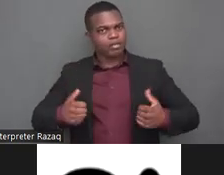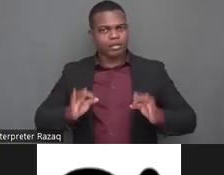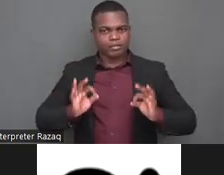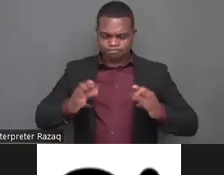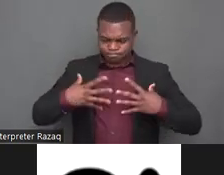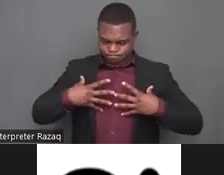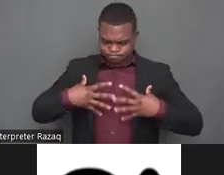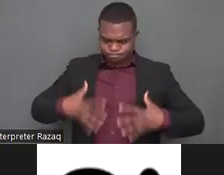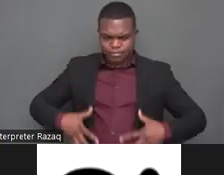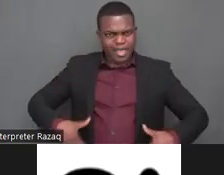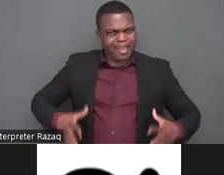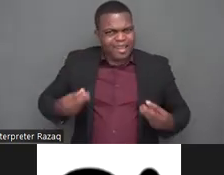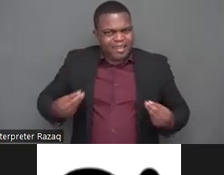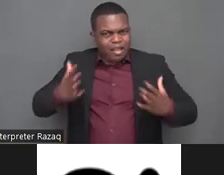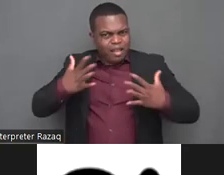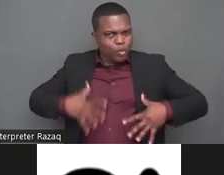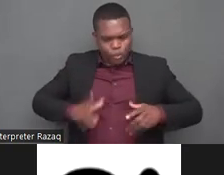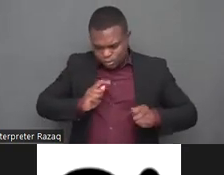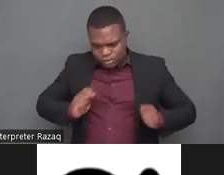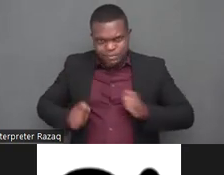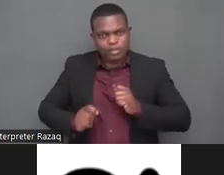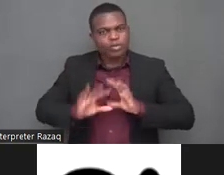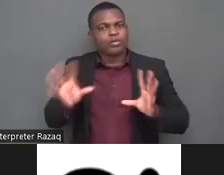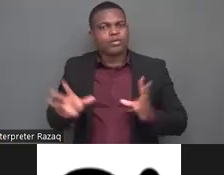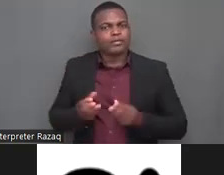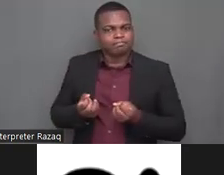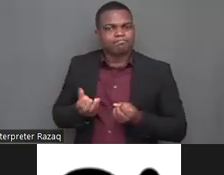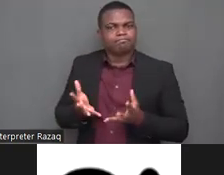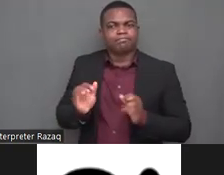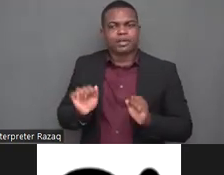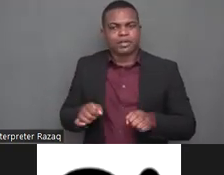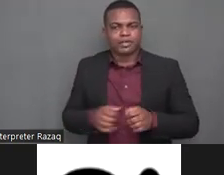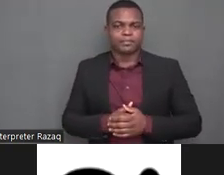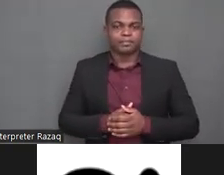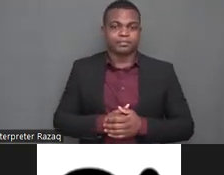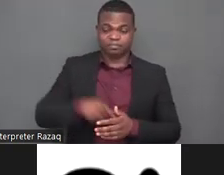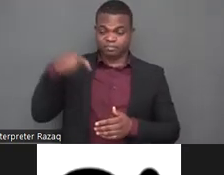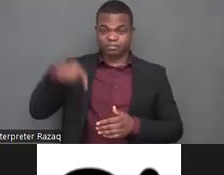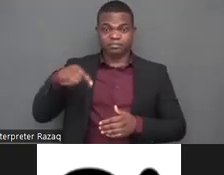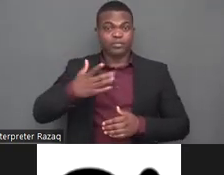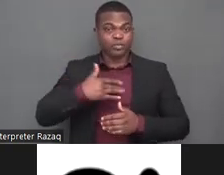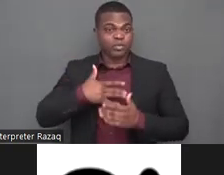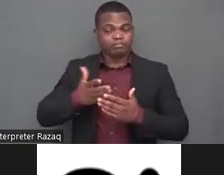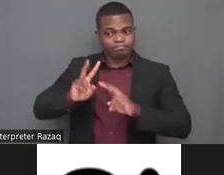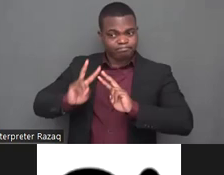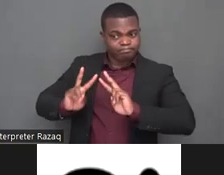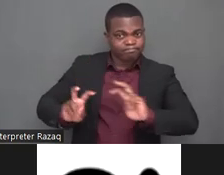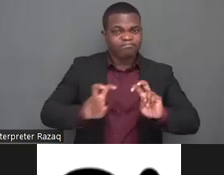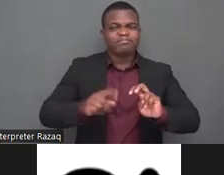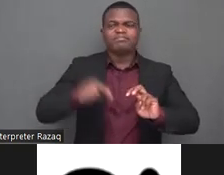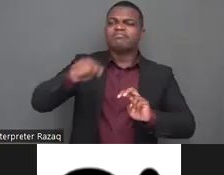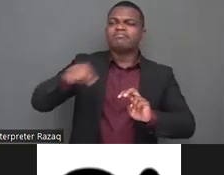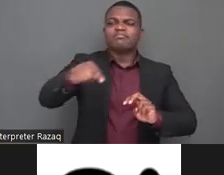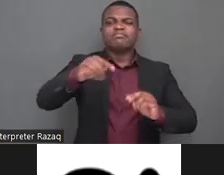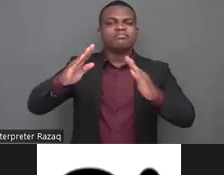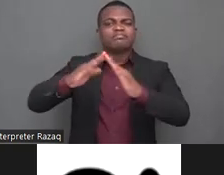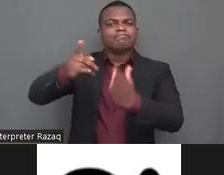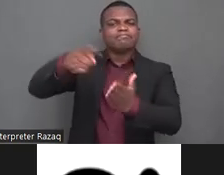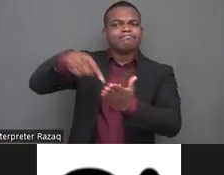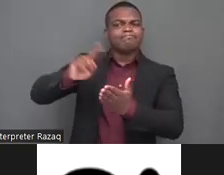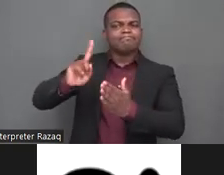villages and also municipalities so uh michieni this is our this is my first um forwards relating